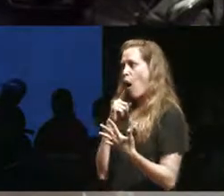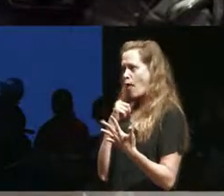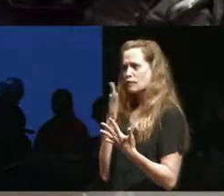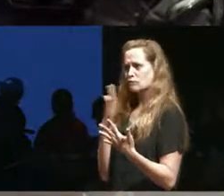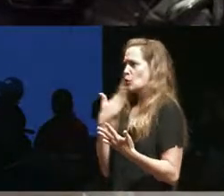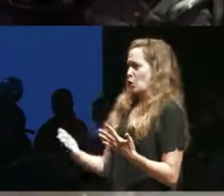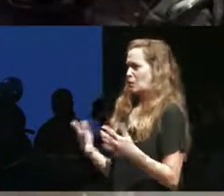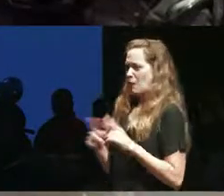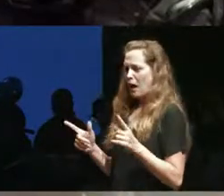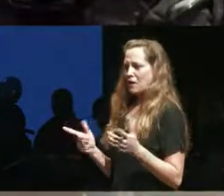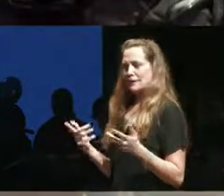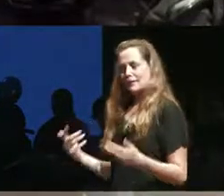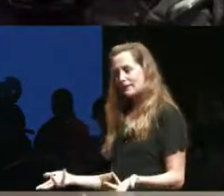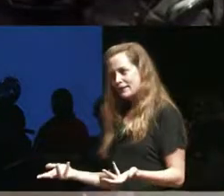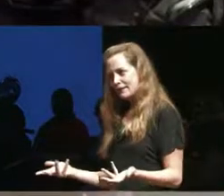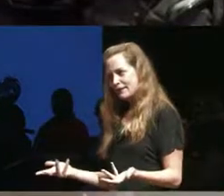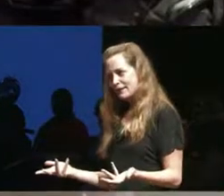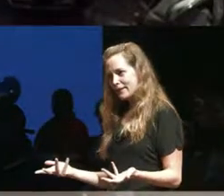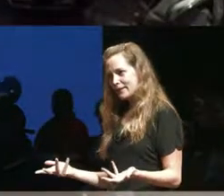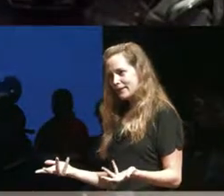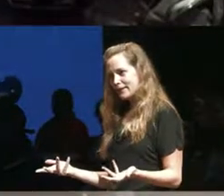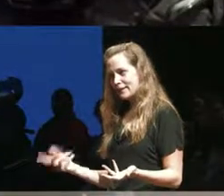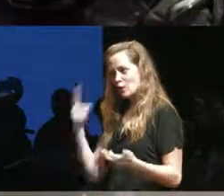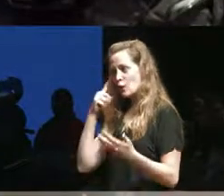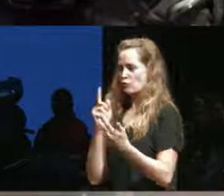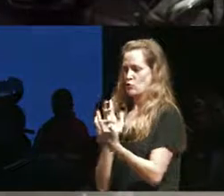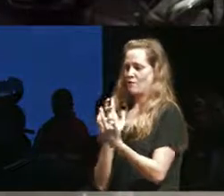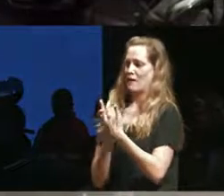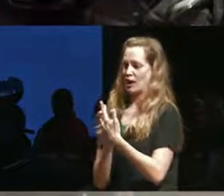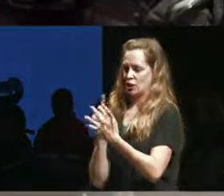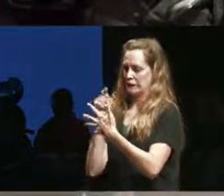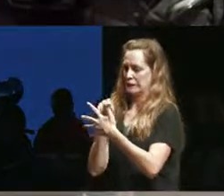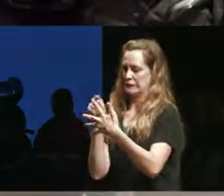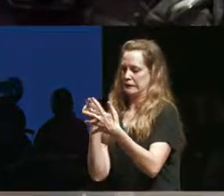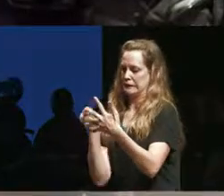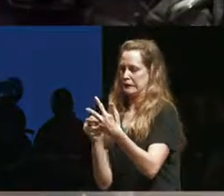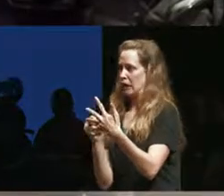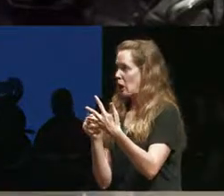it's like you have to fit in those or they people have to fit for for those